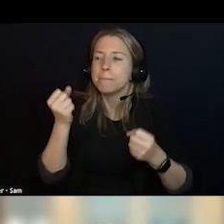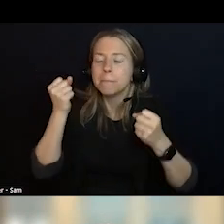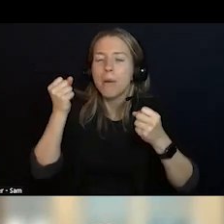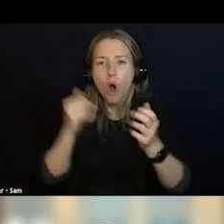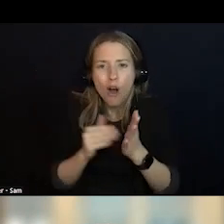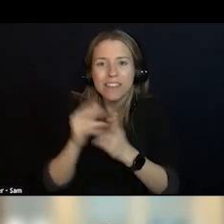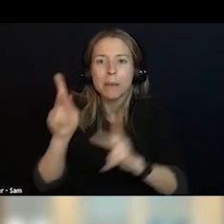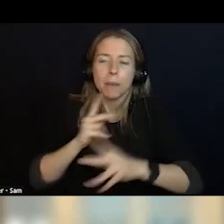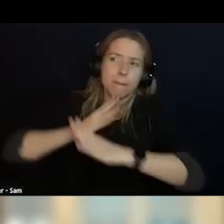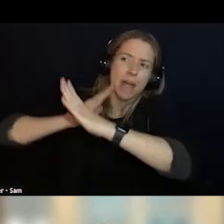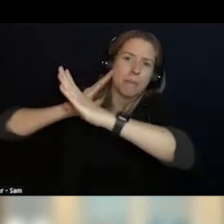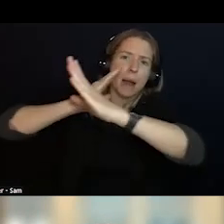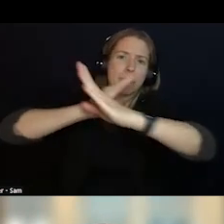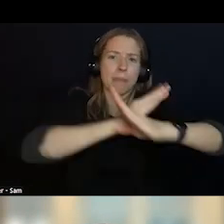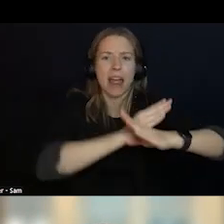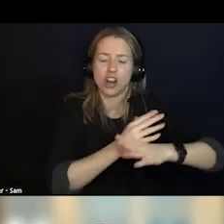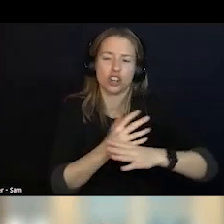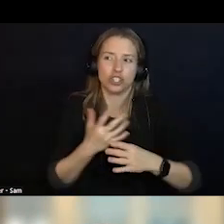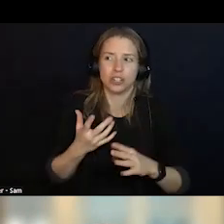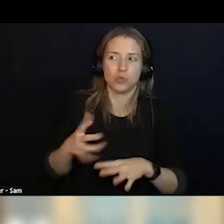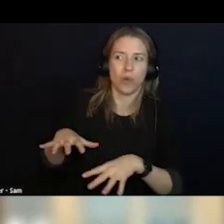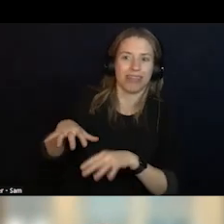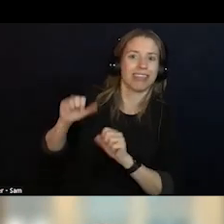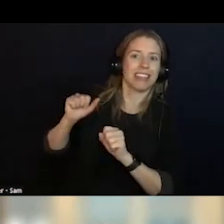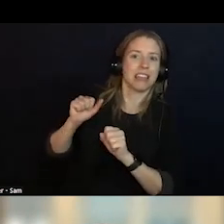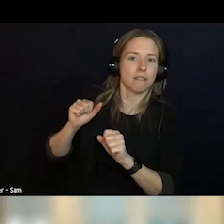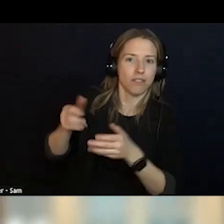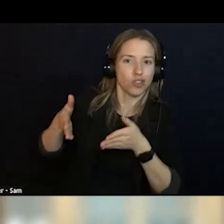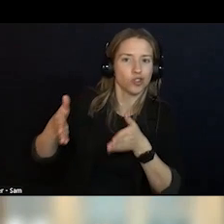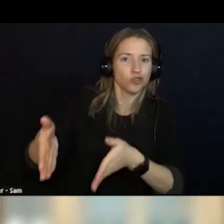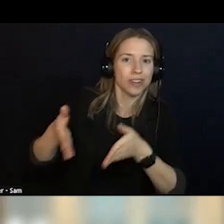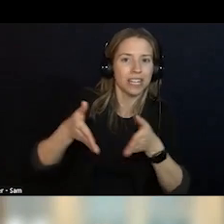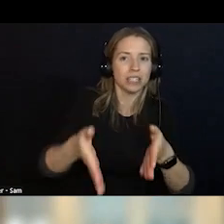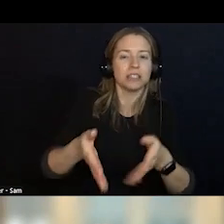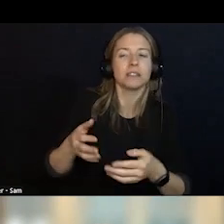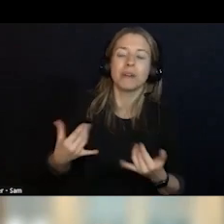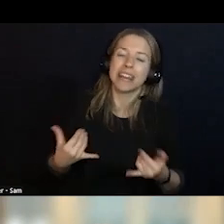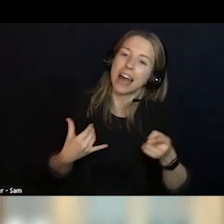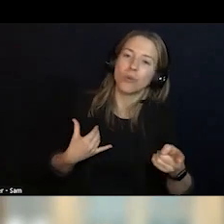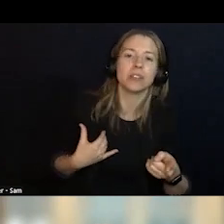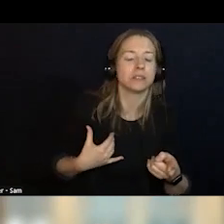SO THIS MORNING I CAN TELL YOU WITH A ROBUST CAMPUS WITH PEOPLE